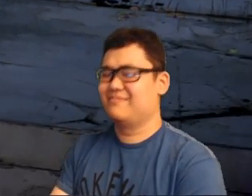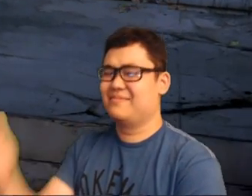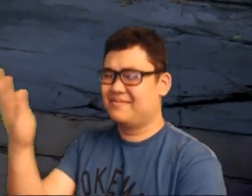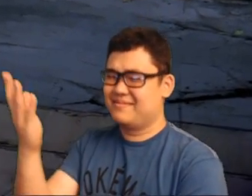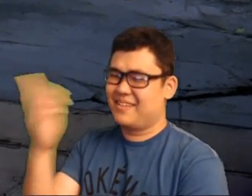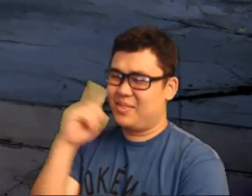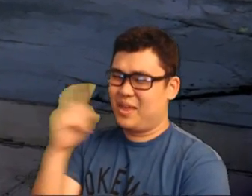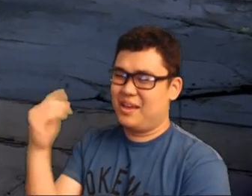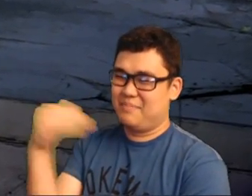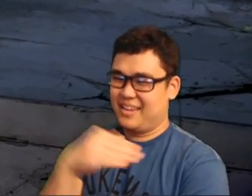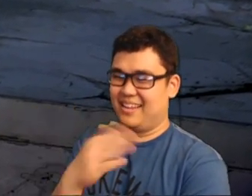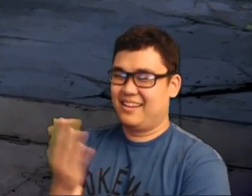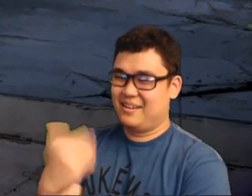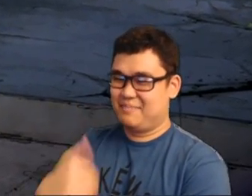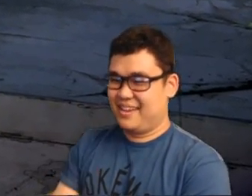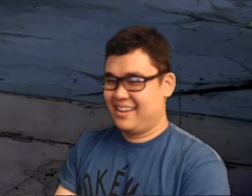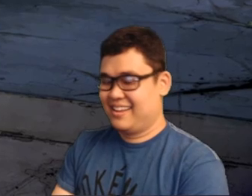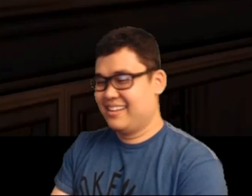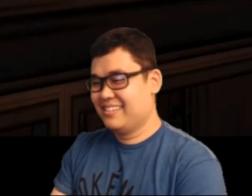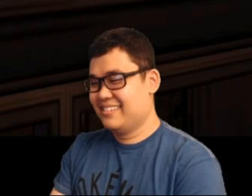Hey? I thought you were coming in too.